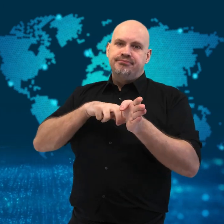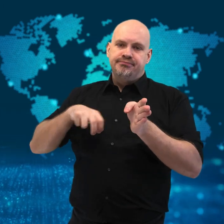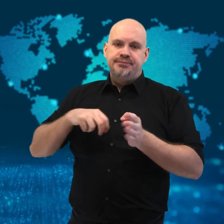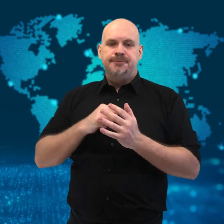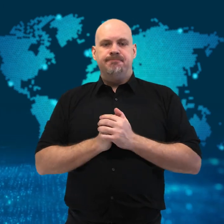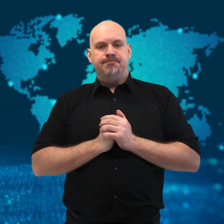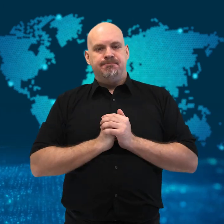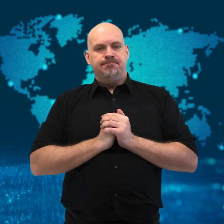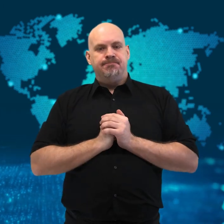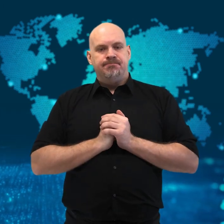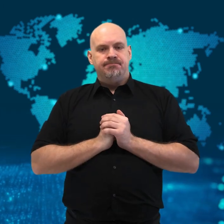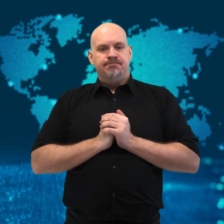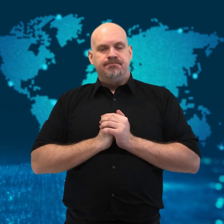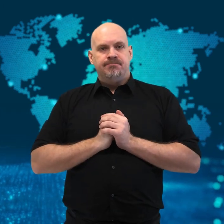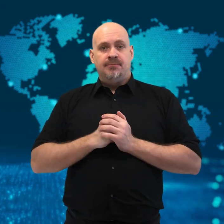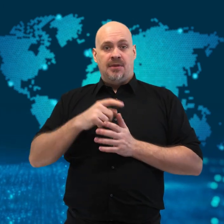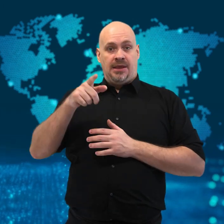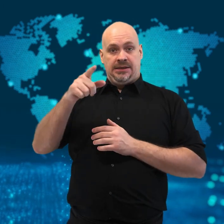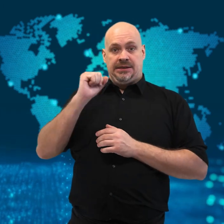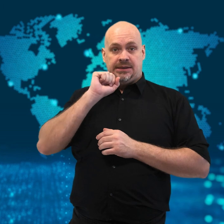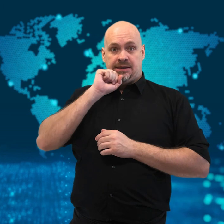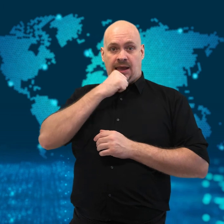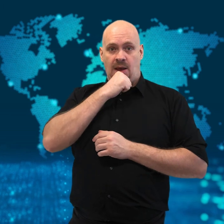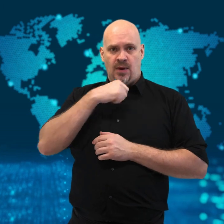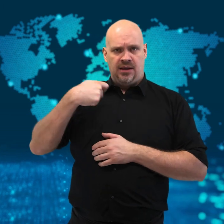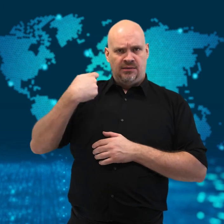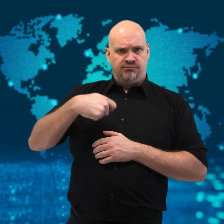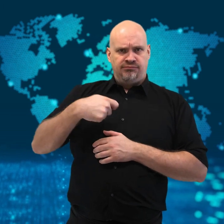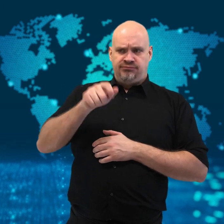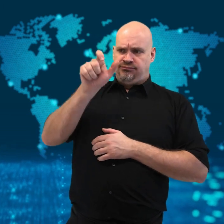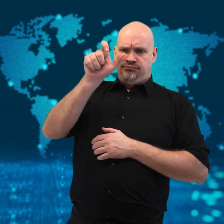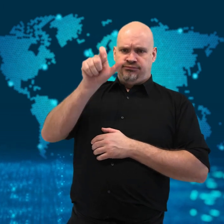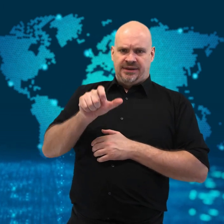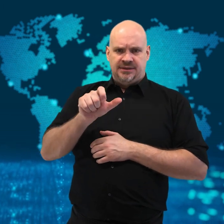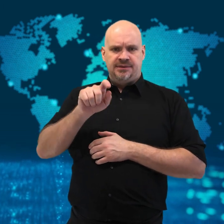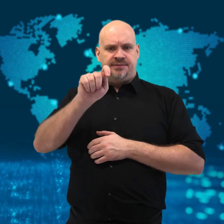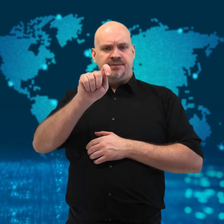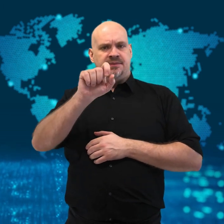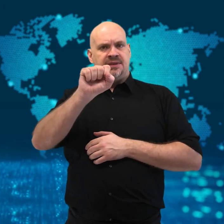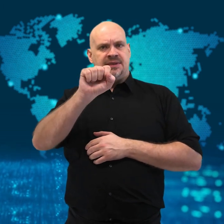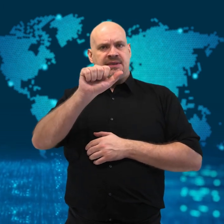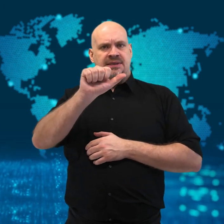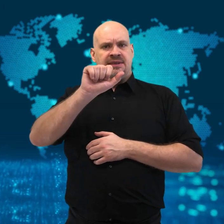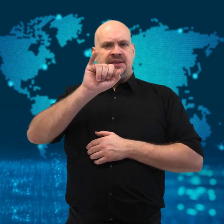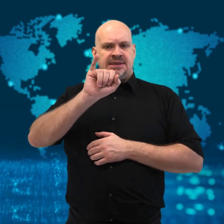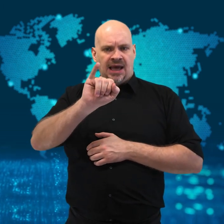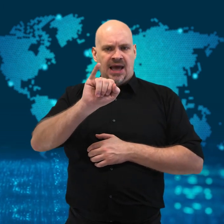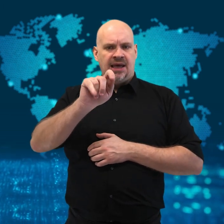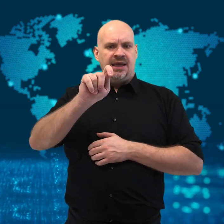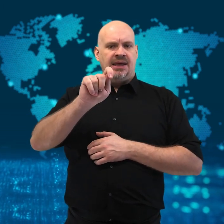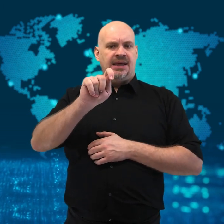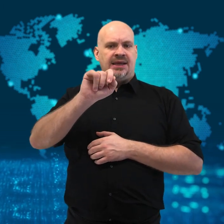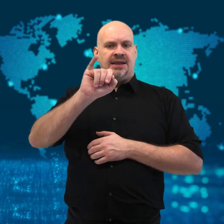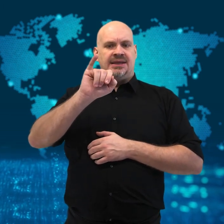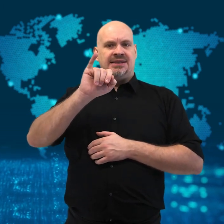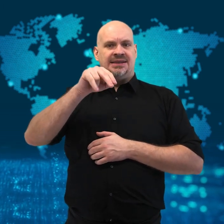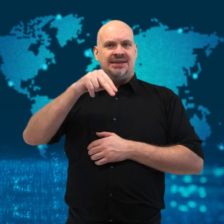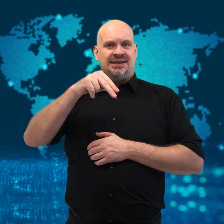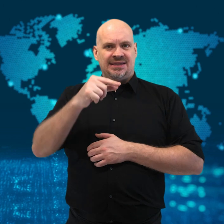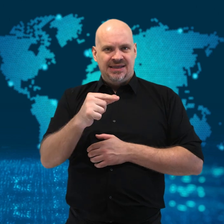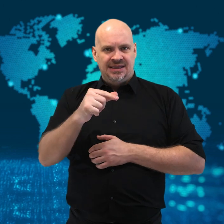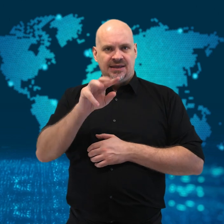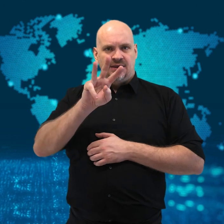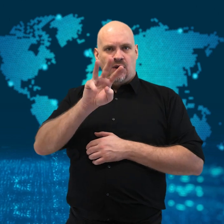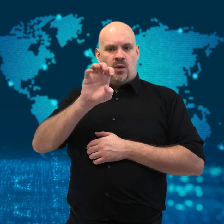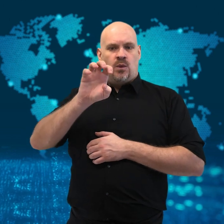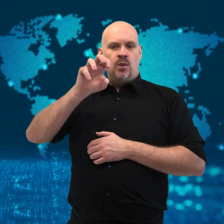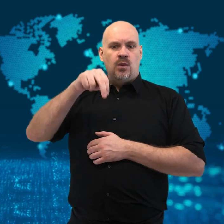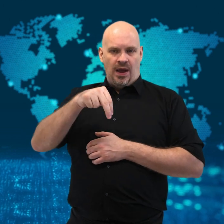Some people in the back of the train walked away with no injury.